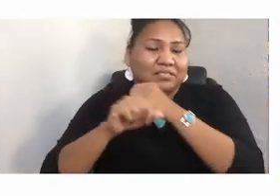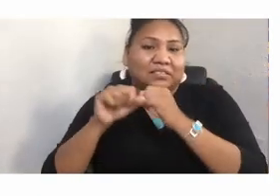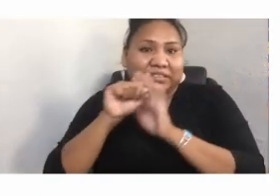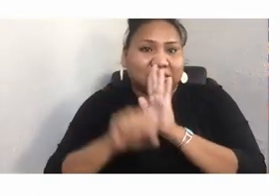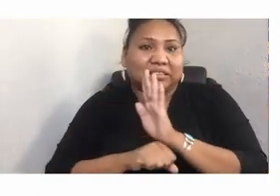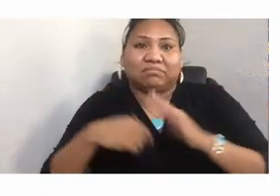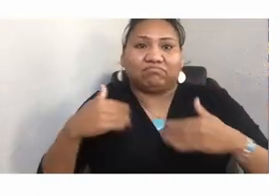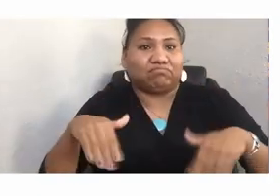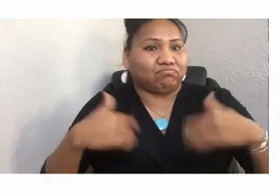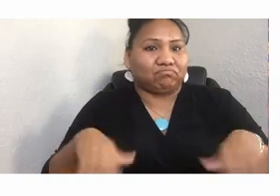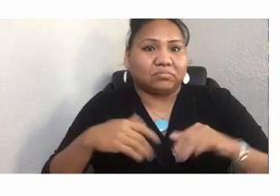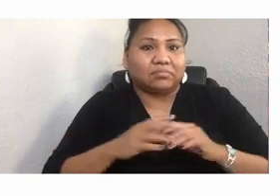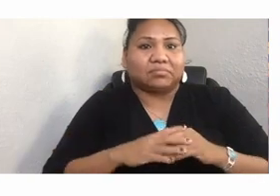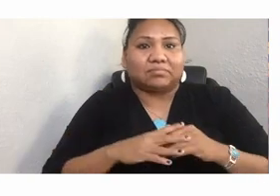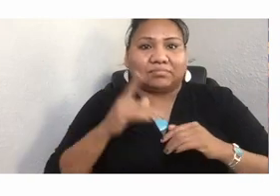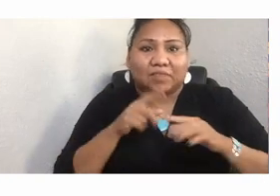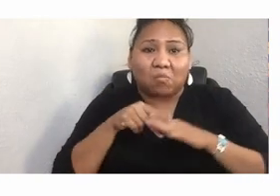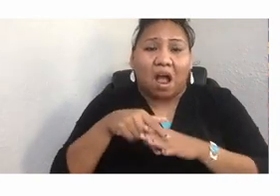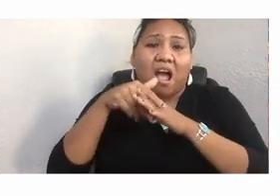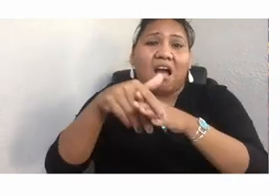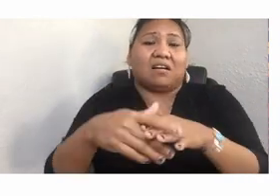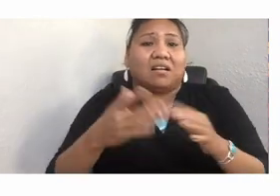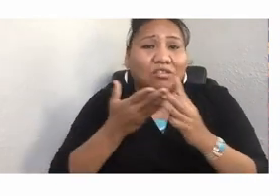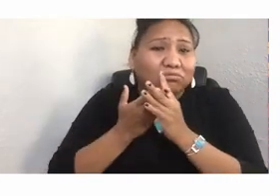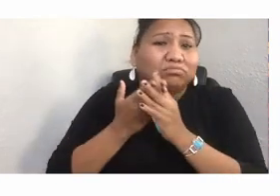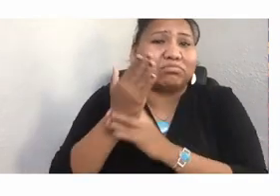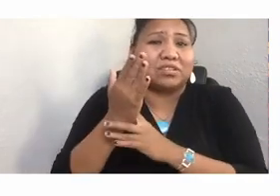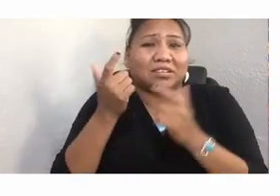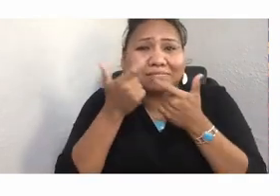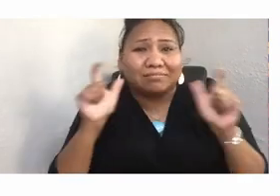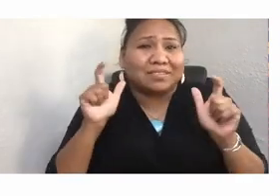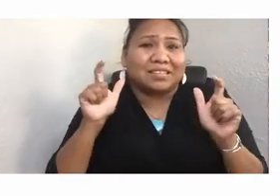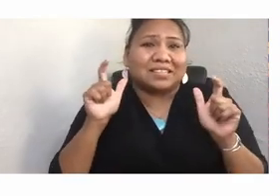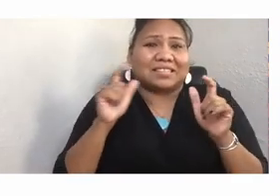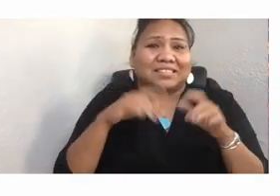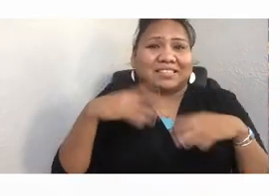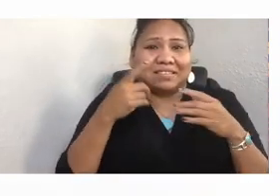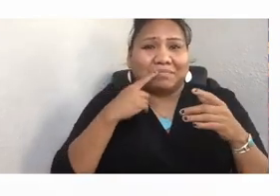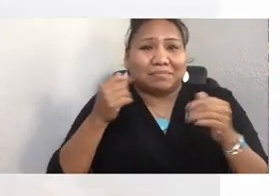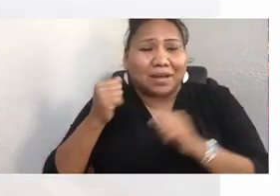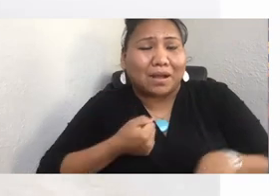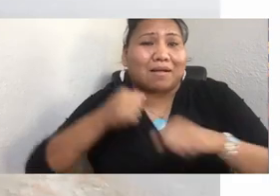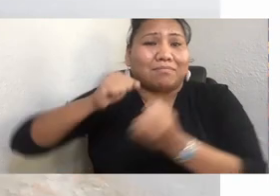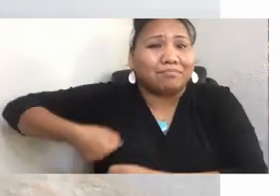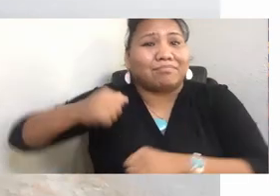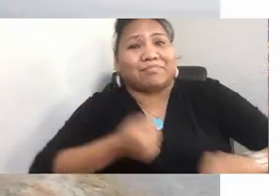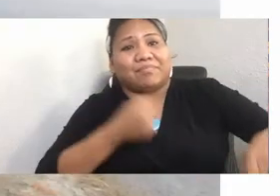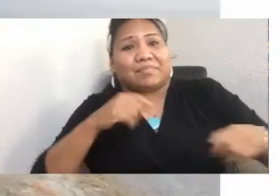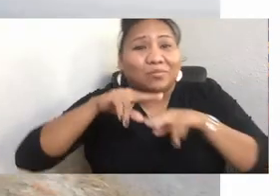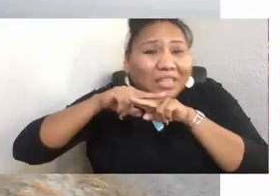through the Grand Canyon, by train, plane, and boat, in my faithful RV.